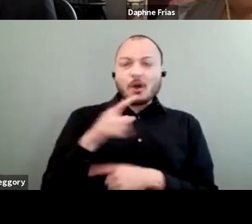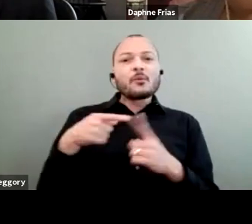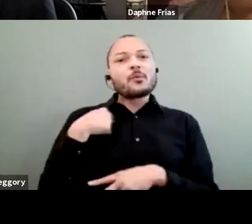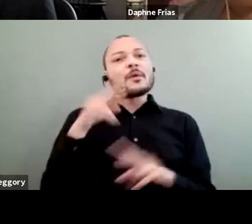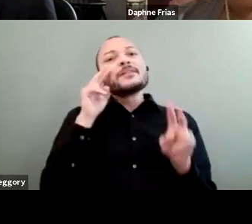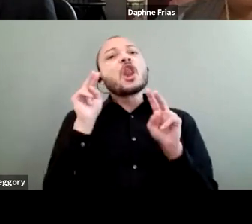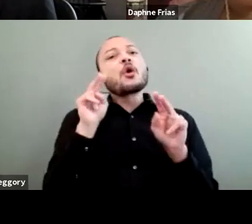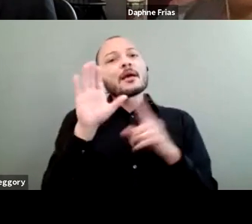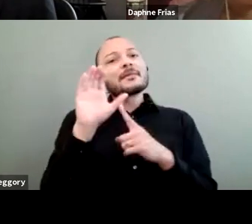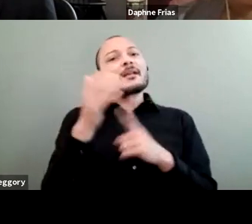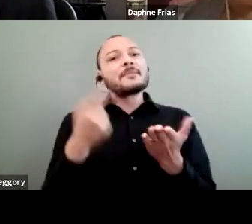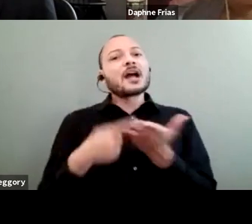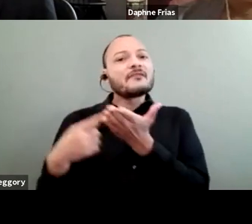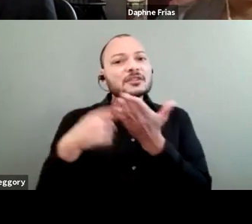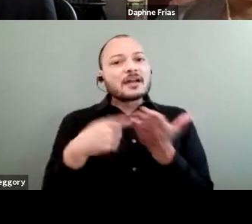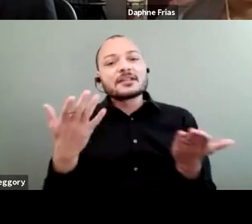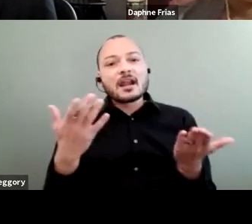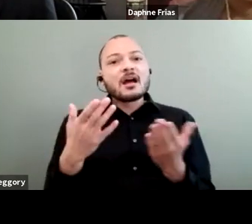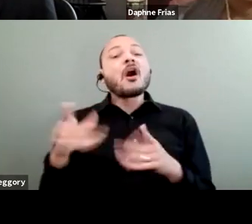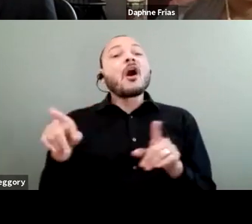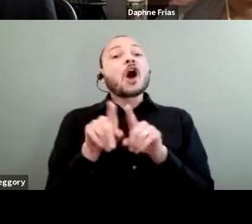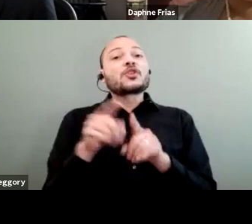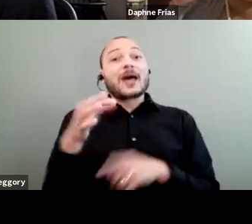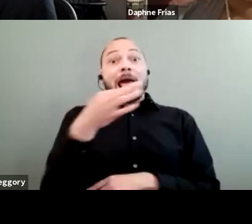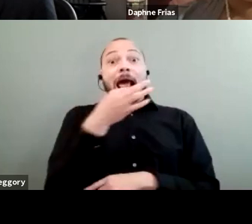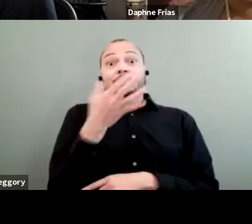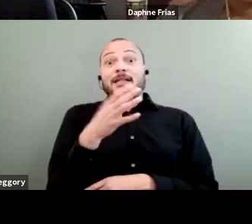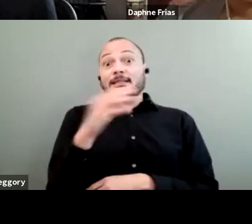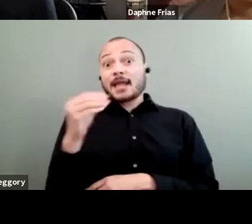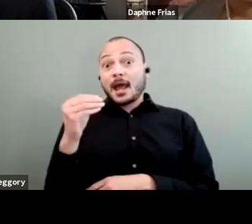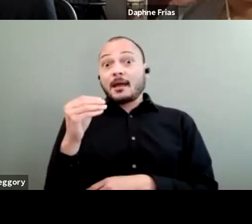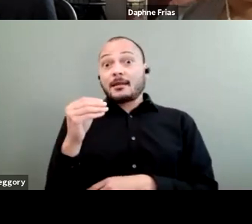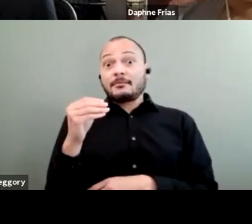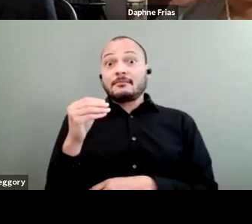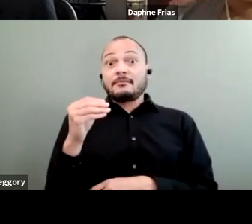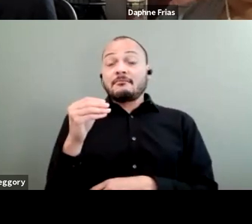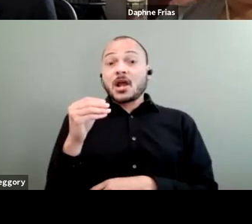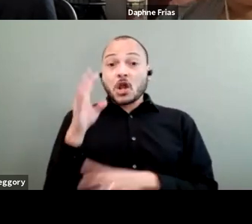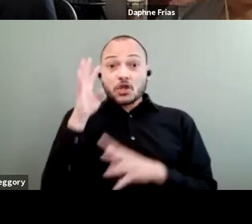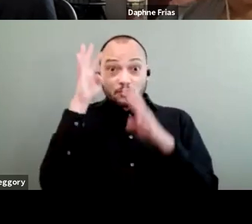And on top of that, expertise and creative thinking is truly the will